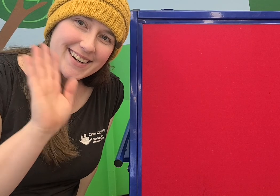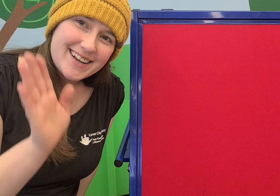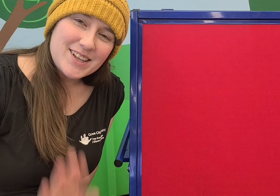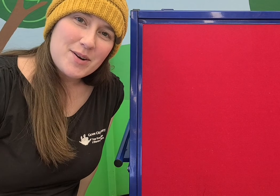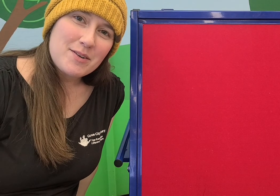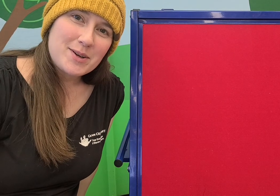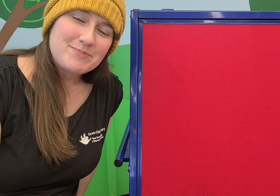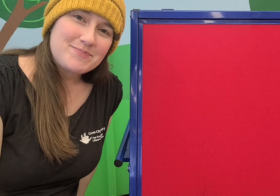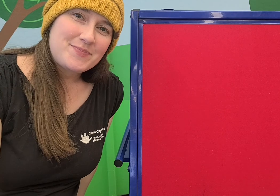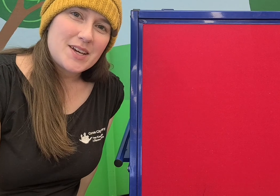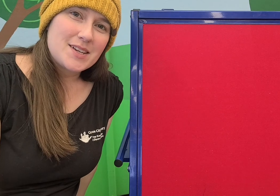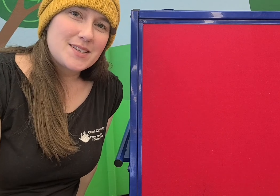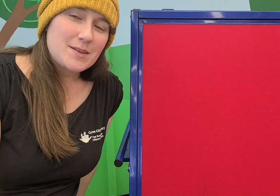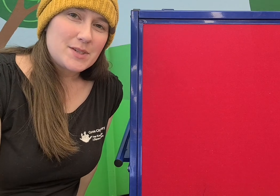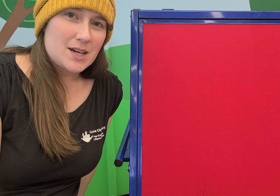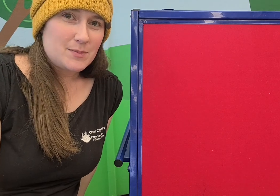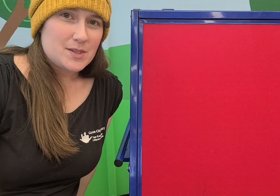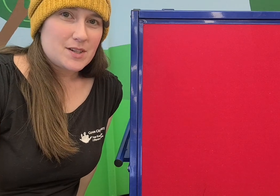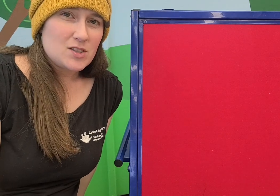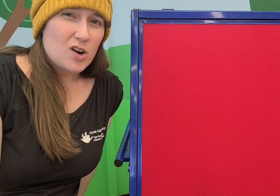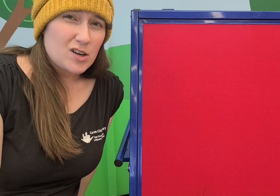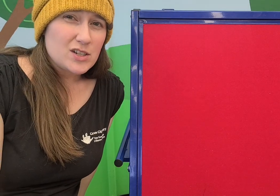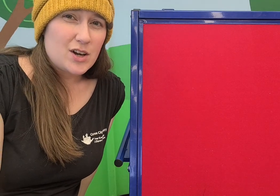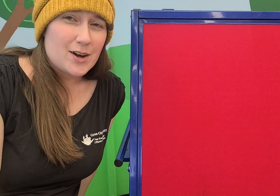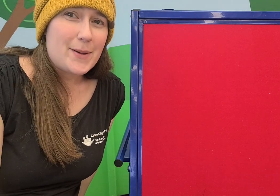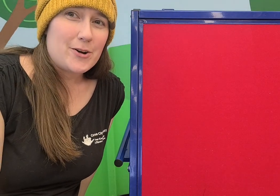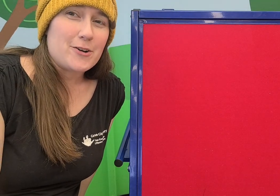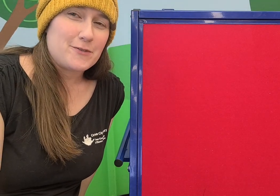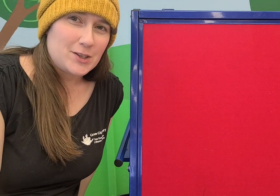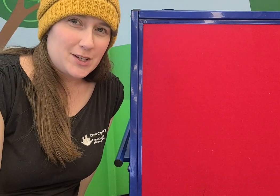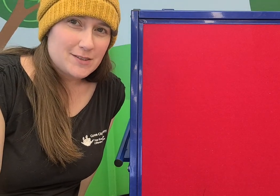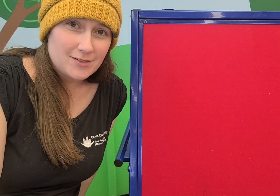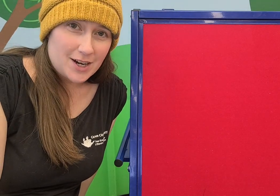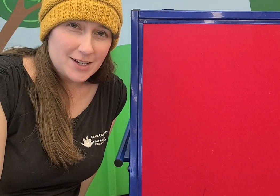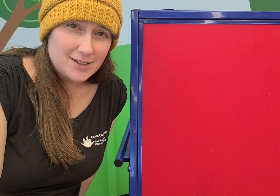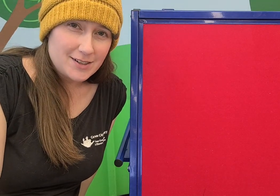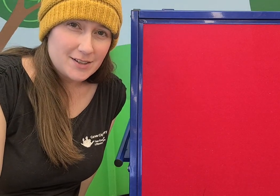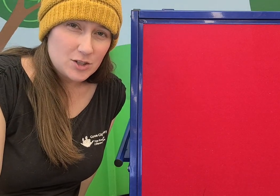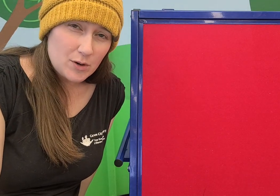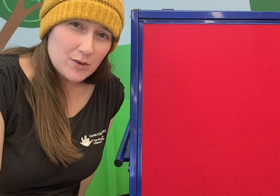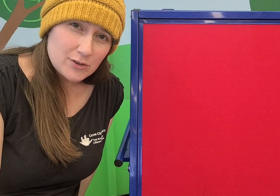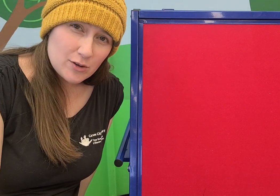Hello everyone! Sometimes it's hard to talk about our feelings right? Do you ever struggle